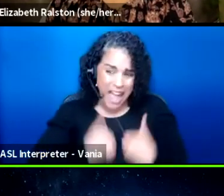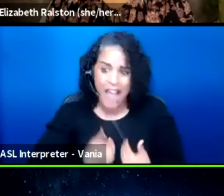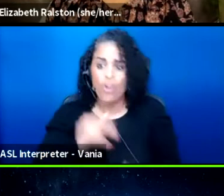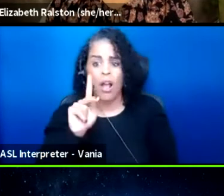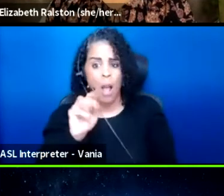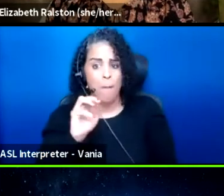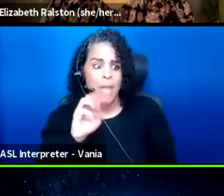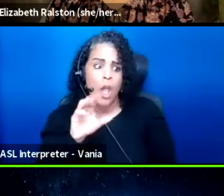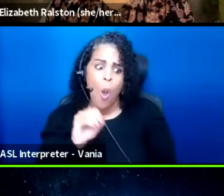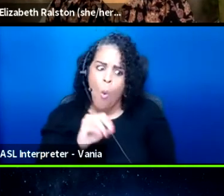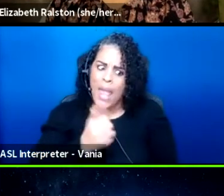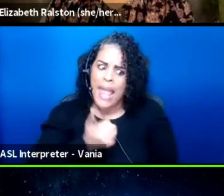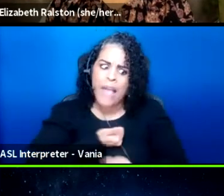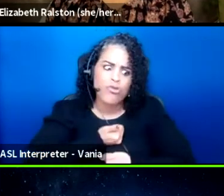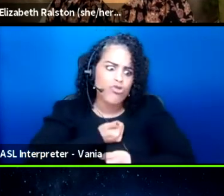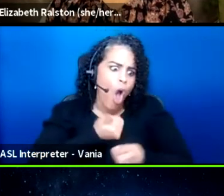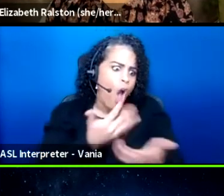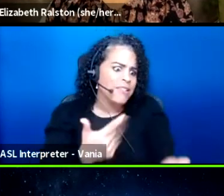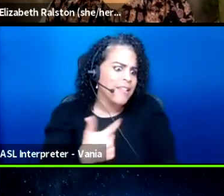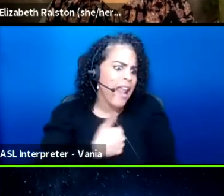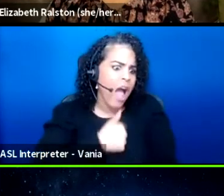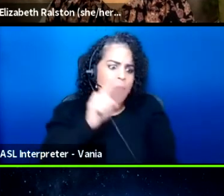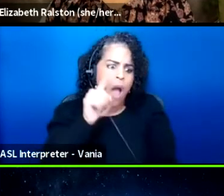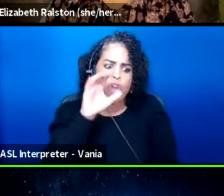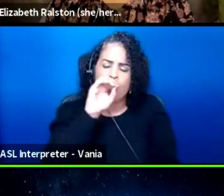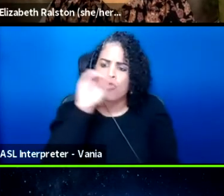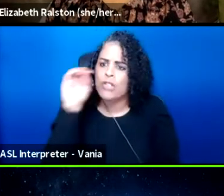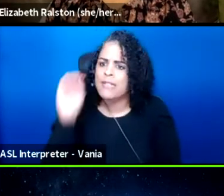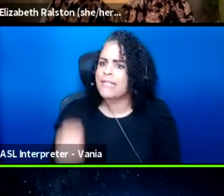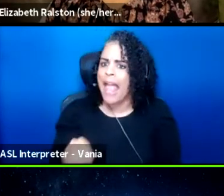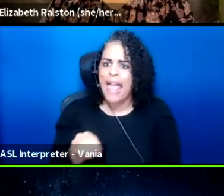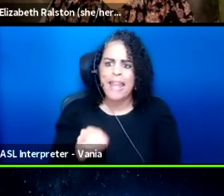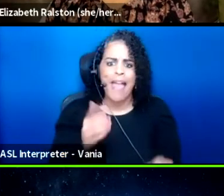I am 100% there with you.